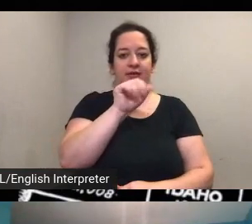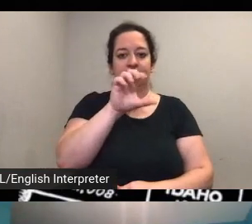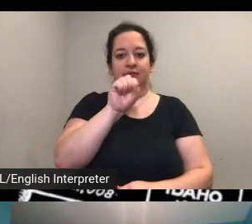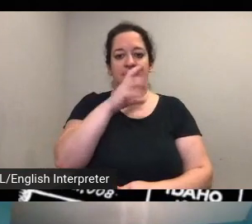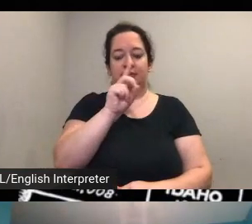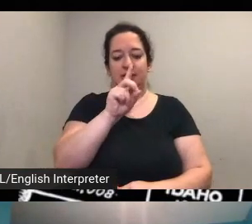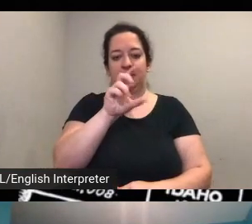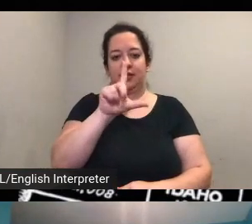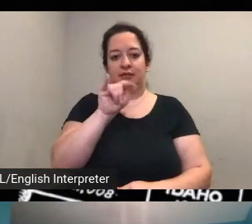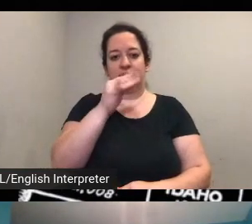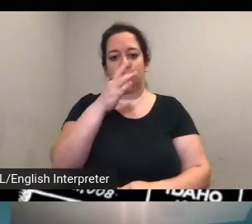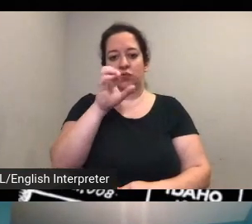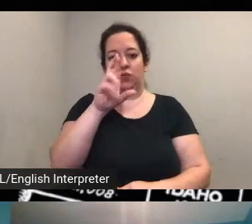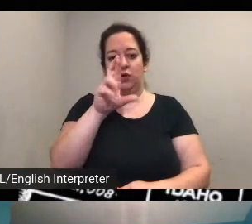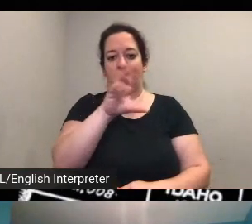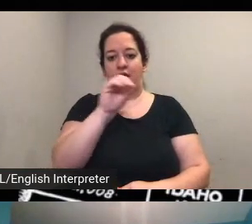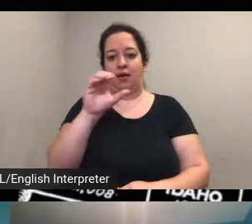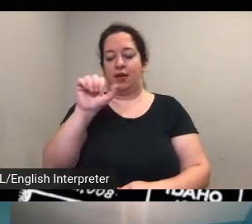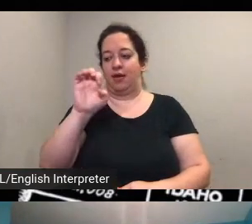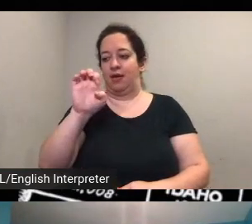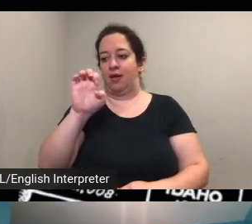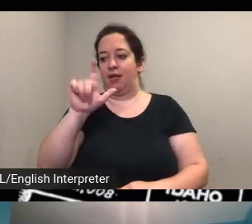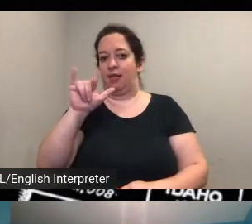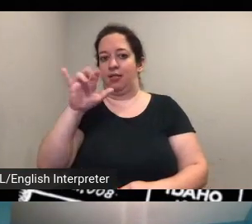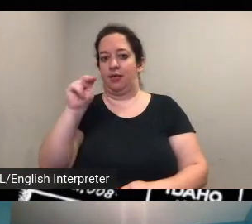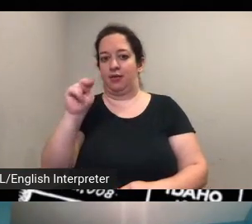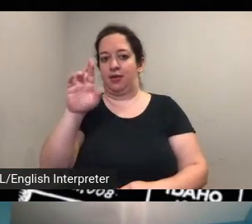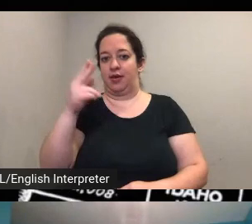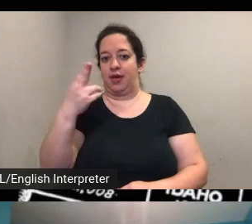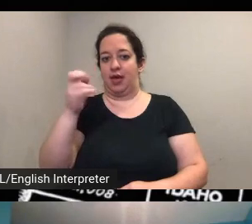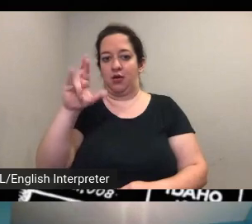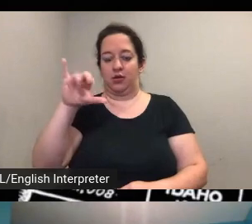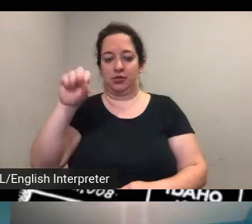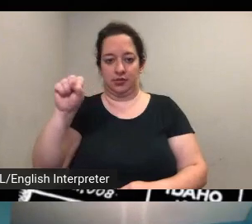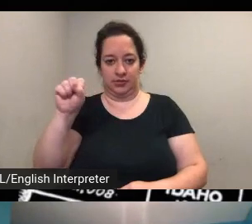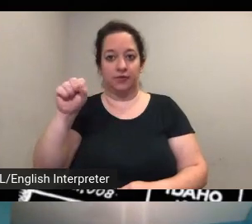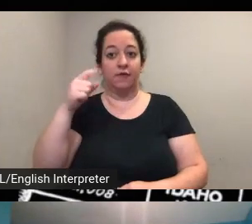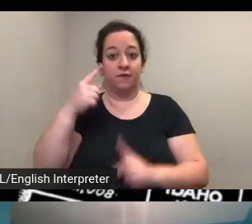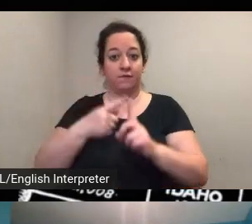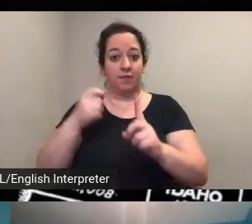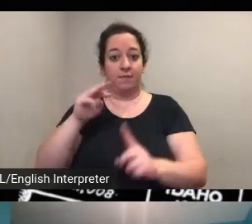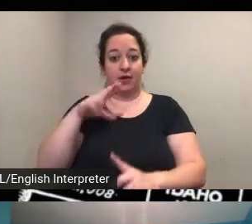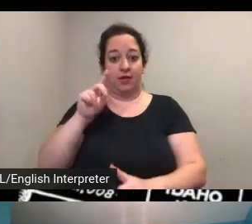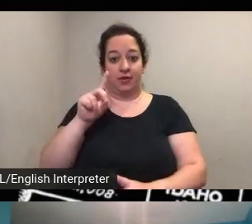harris um so um i was i was just reading an